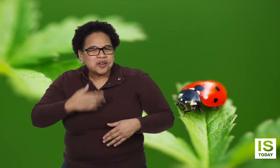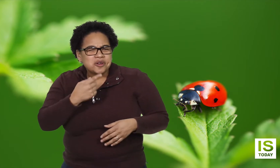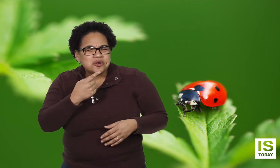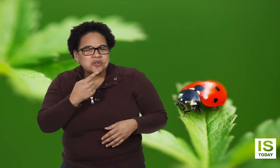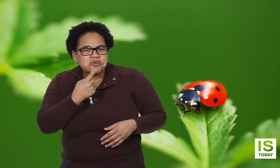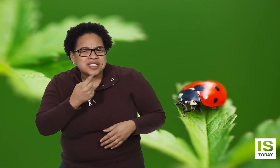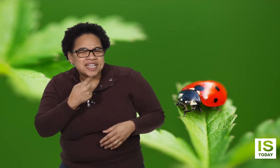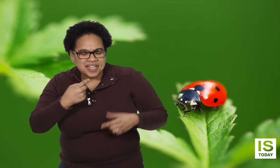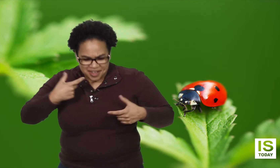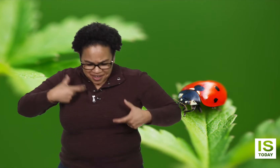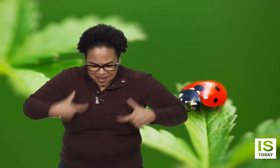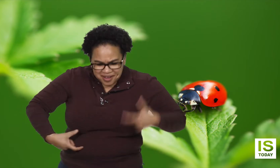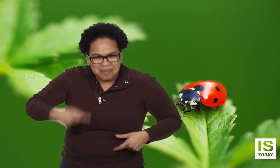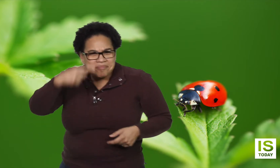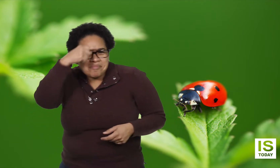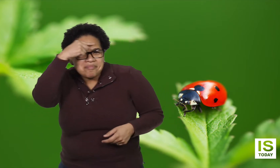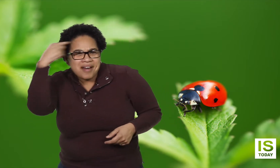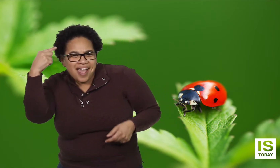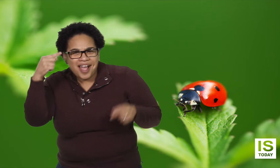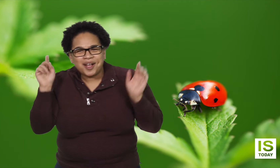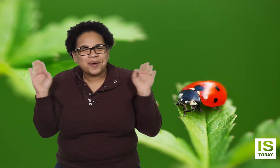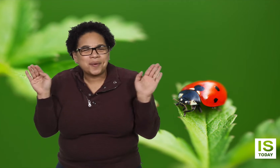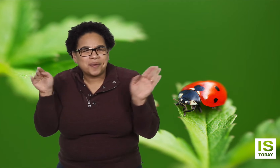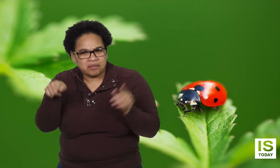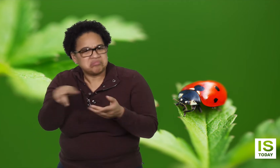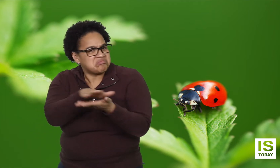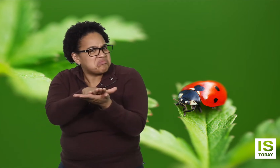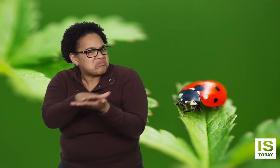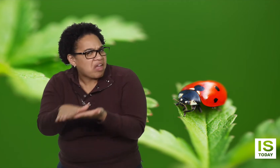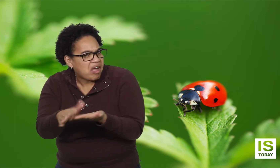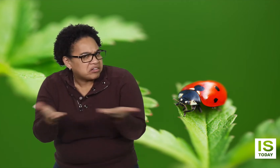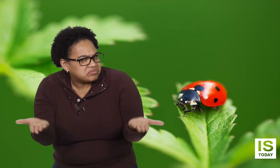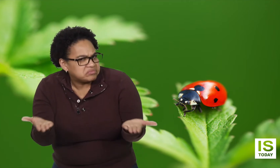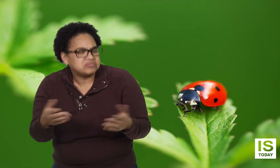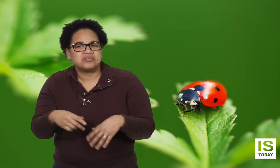grasshopper are nice.